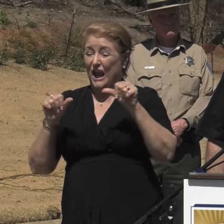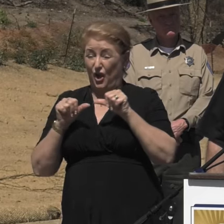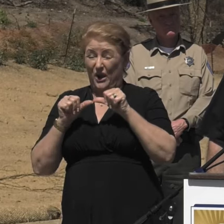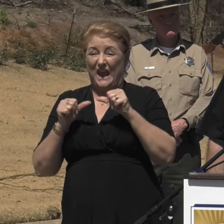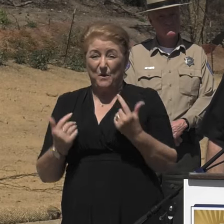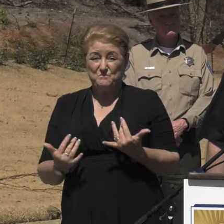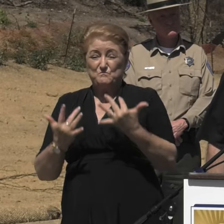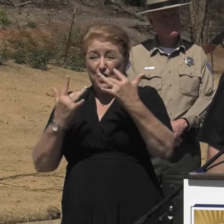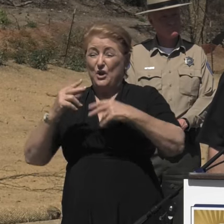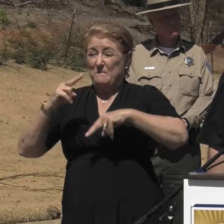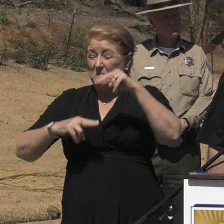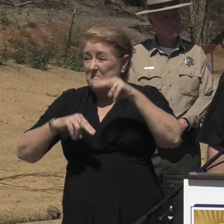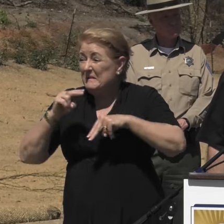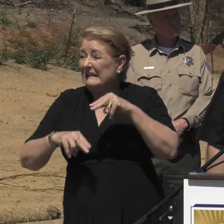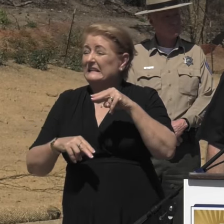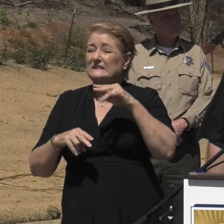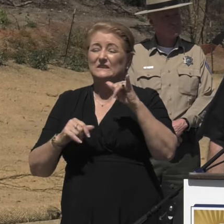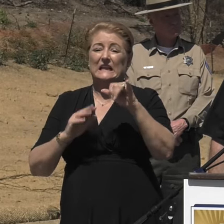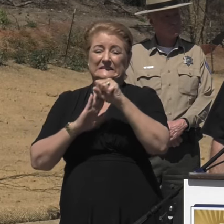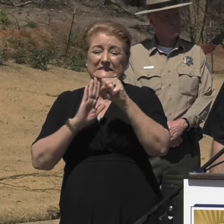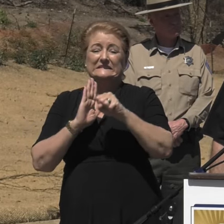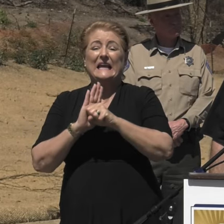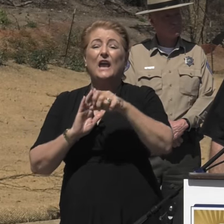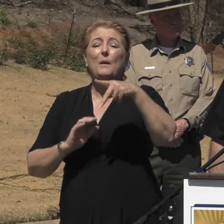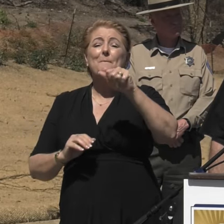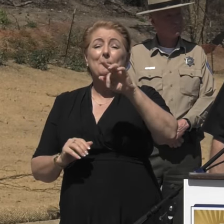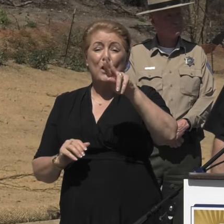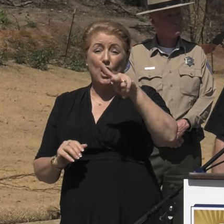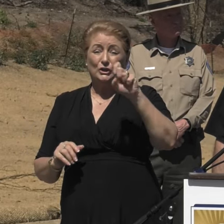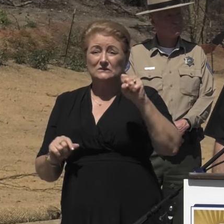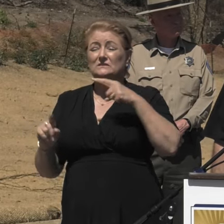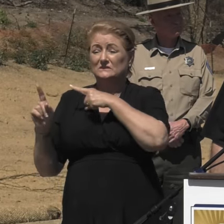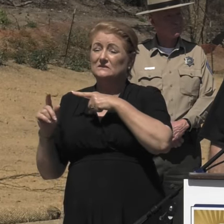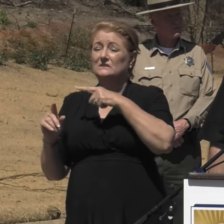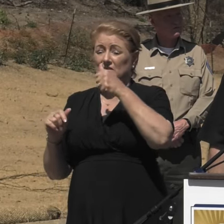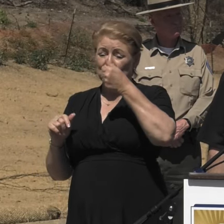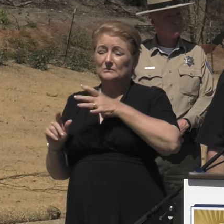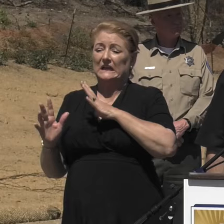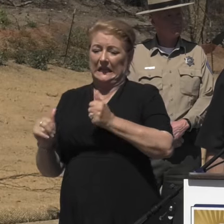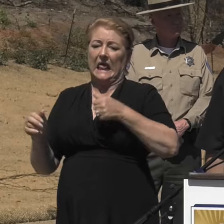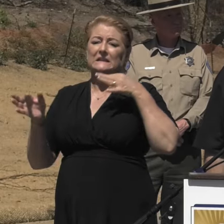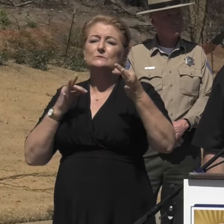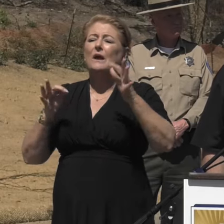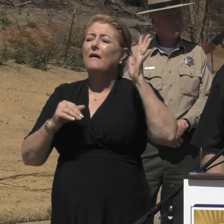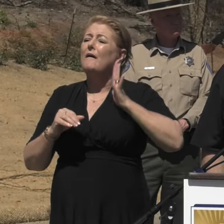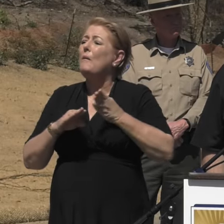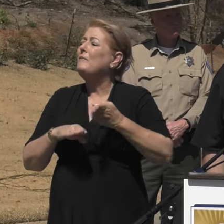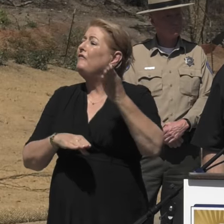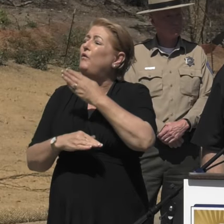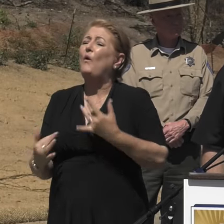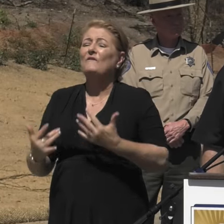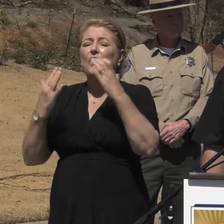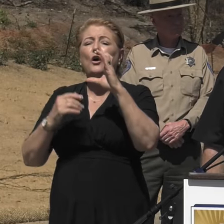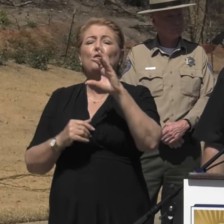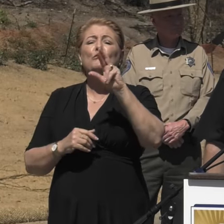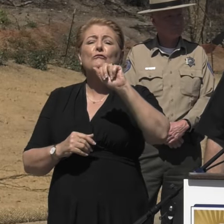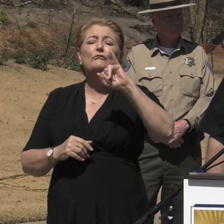buildings that was burned by the State Parks Department, so if you're looking for an explanation of what was here before the fire, Craig is here available for interviews as well.